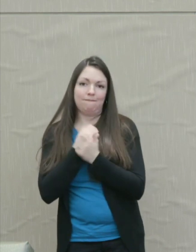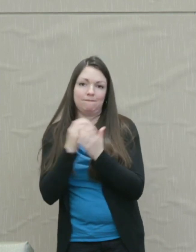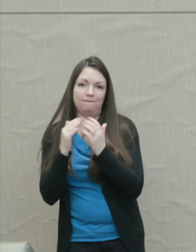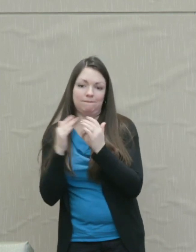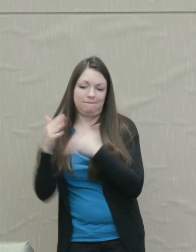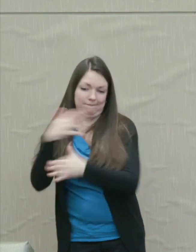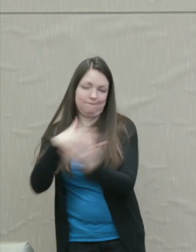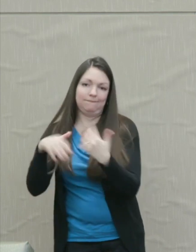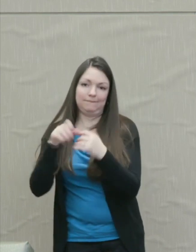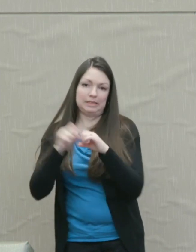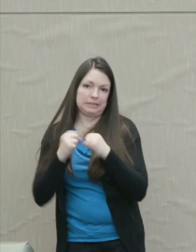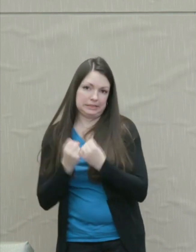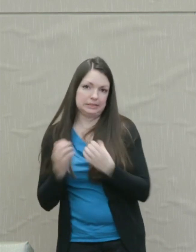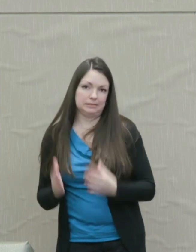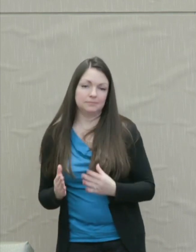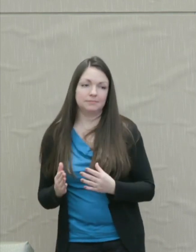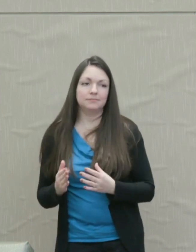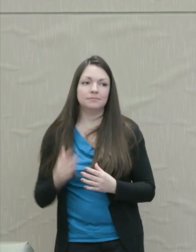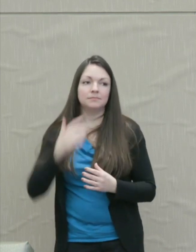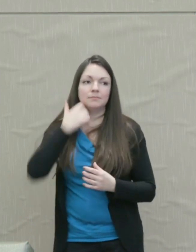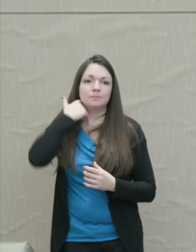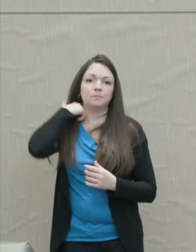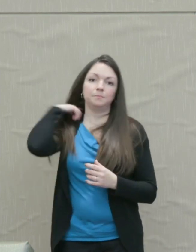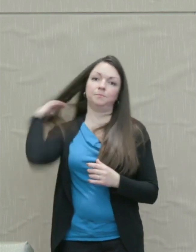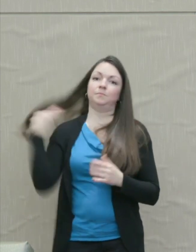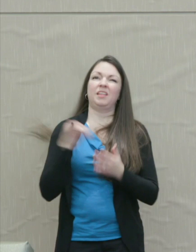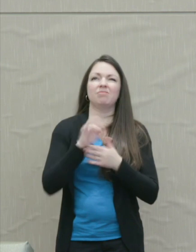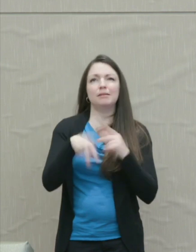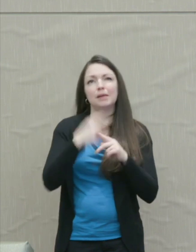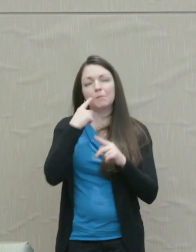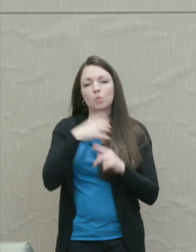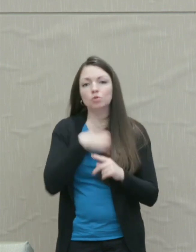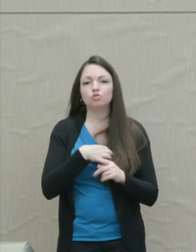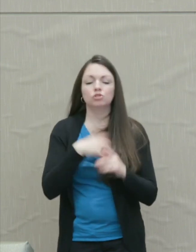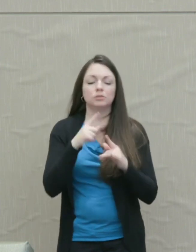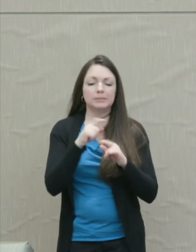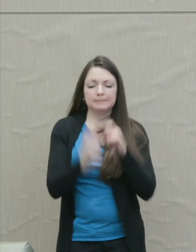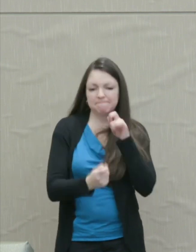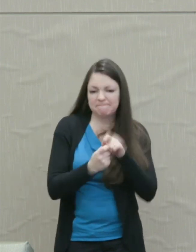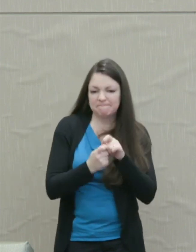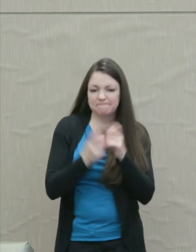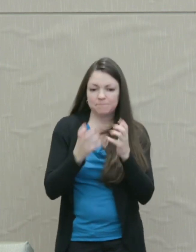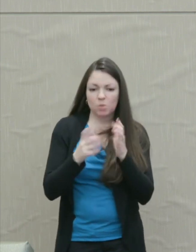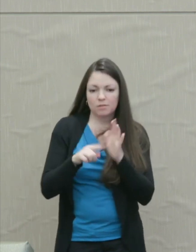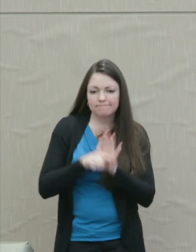Martha Nussbaum: Retributive wishes however are a deep part of human nature fostered by